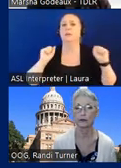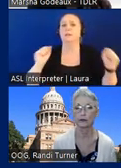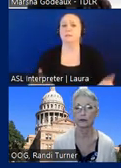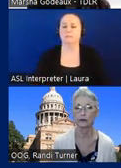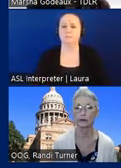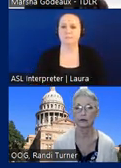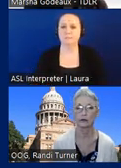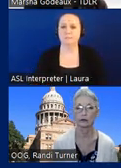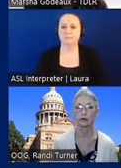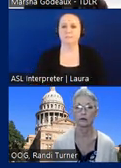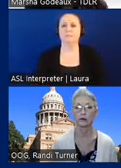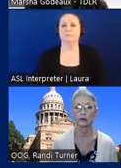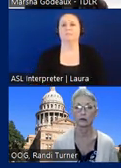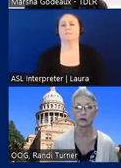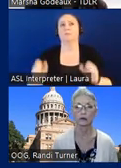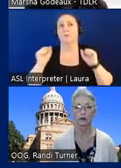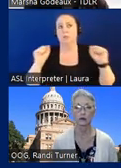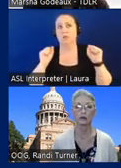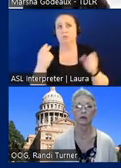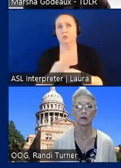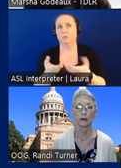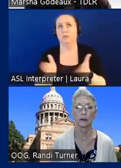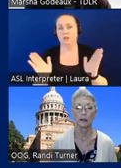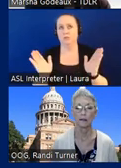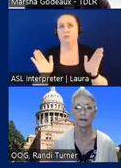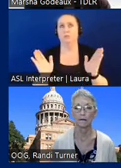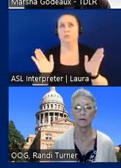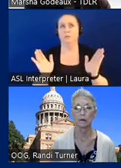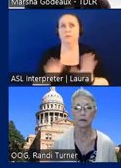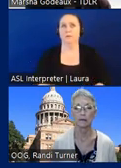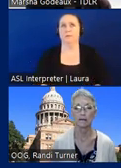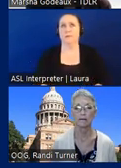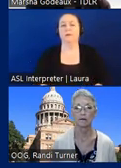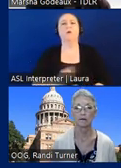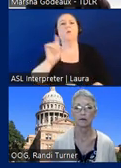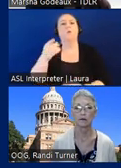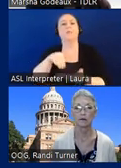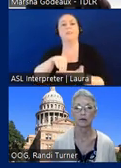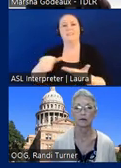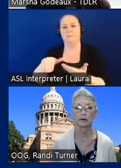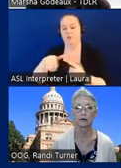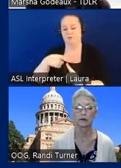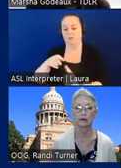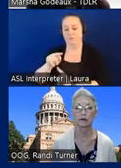A gymnasium used by the general public, so the only exemption from TAS is if it is a